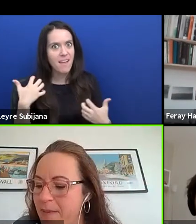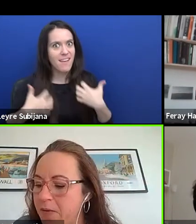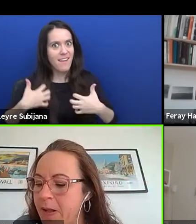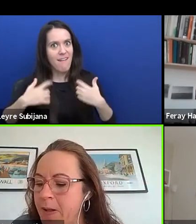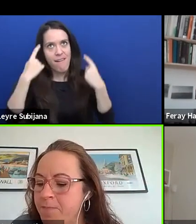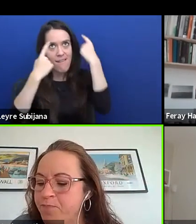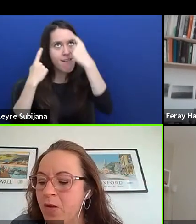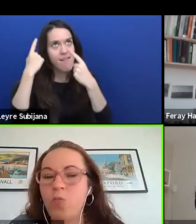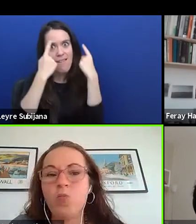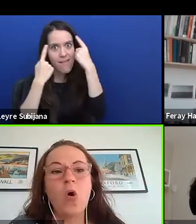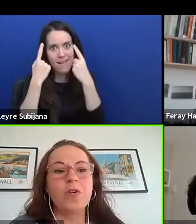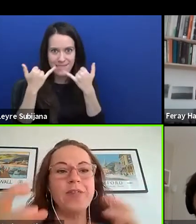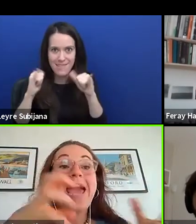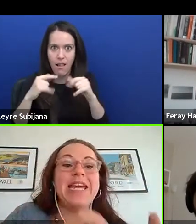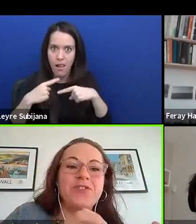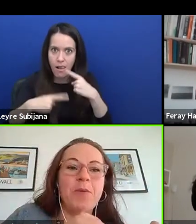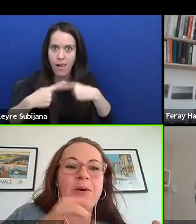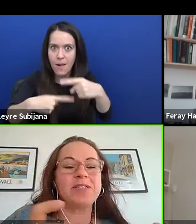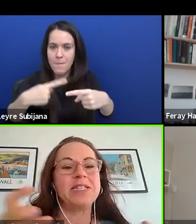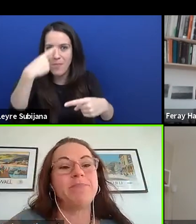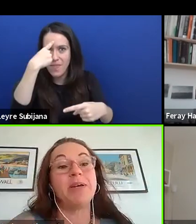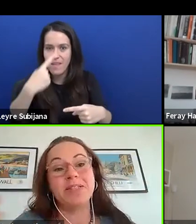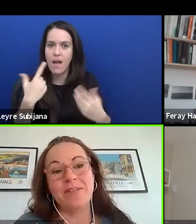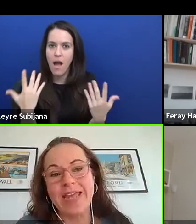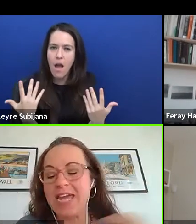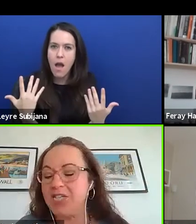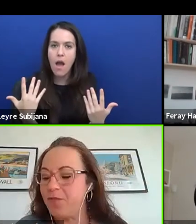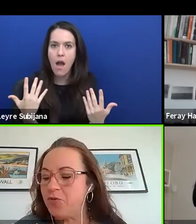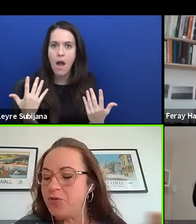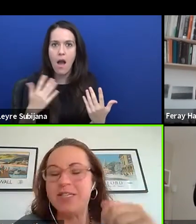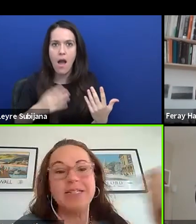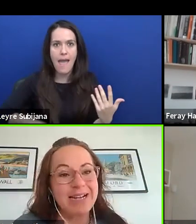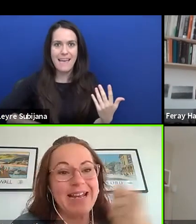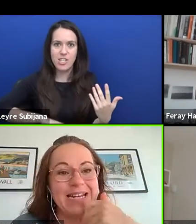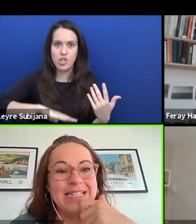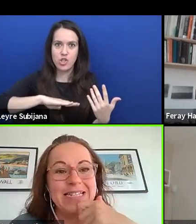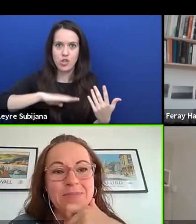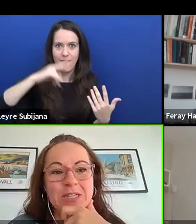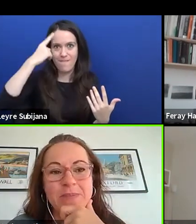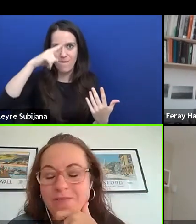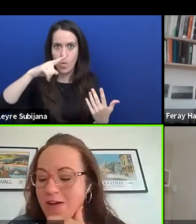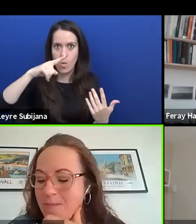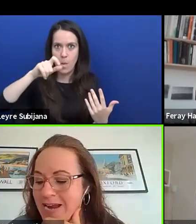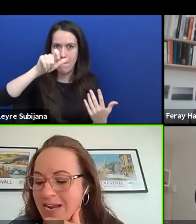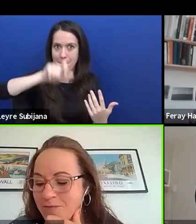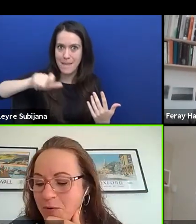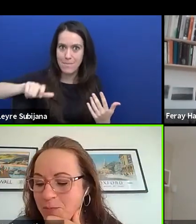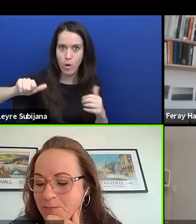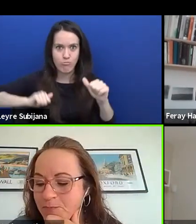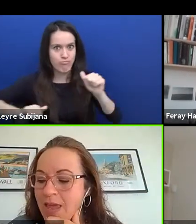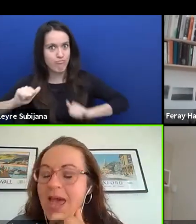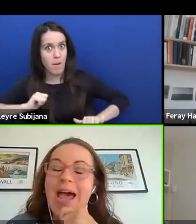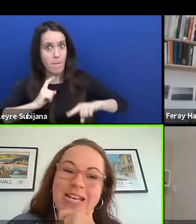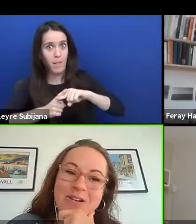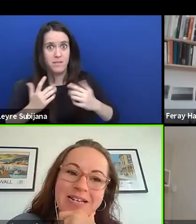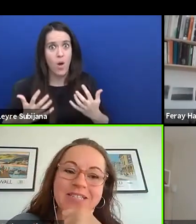about what the age of the participants and the age of the audience clearly seems to be very meaningful anyway.